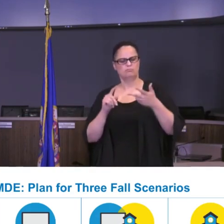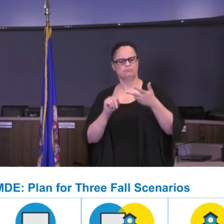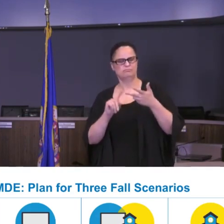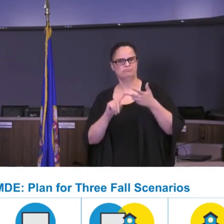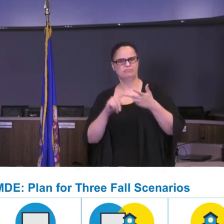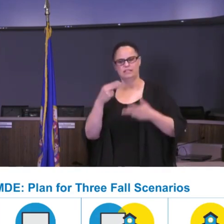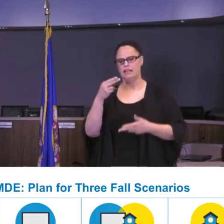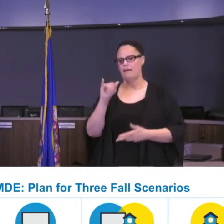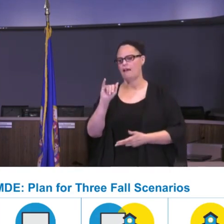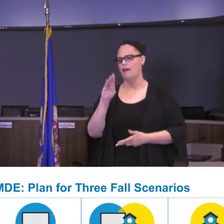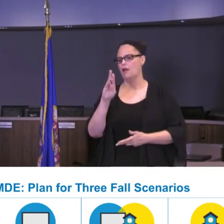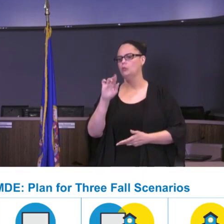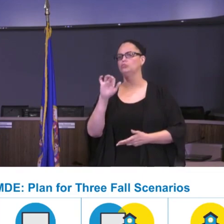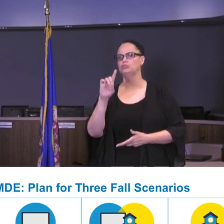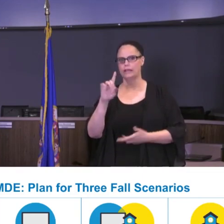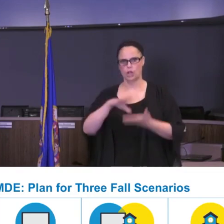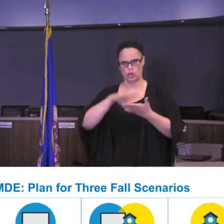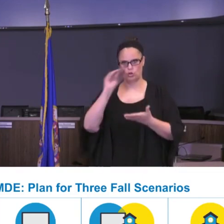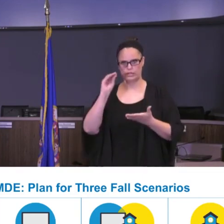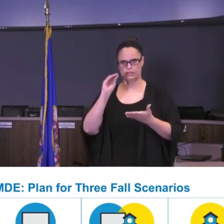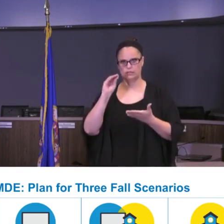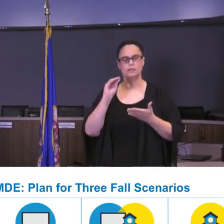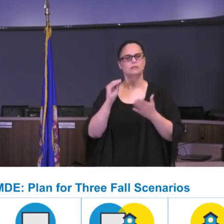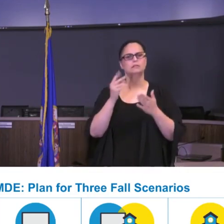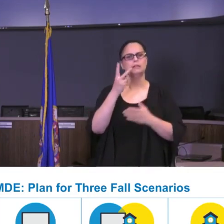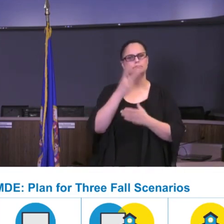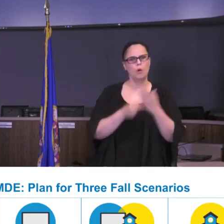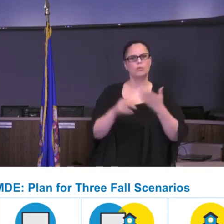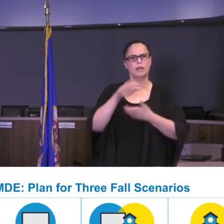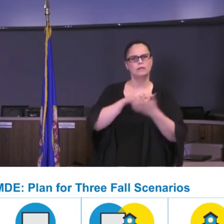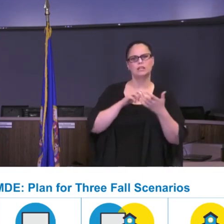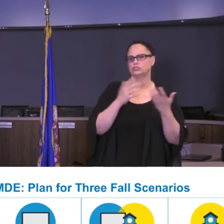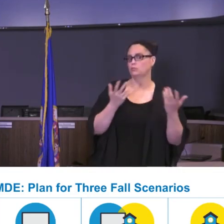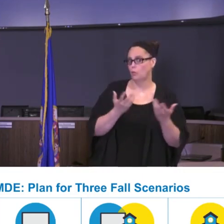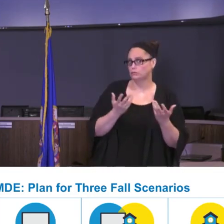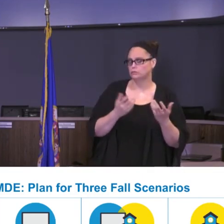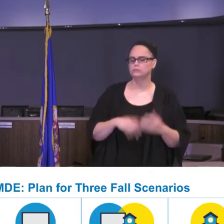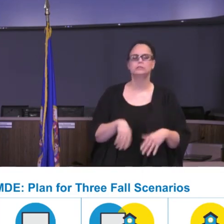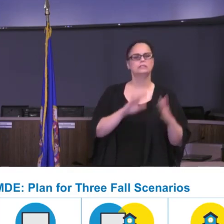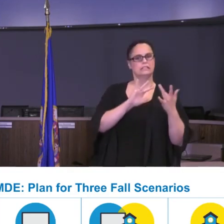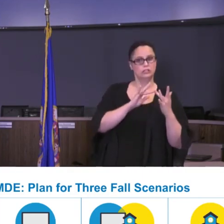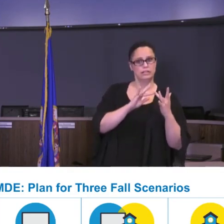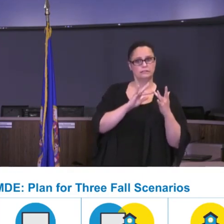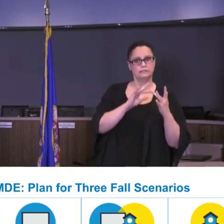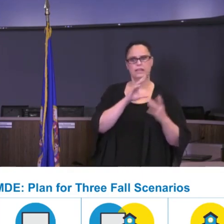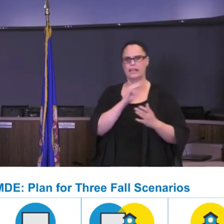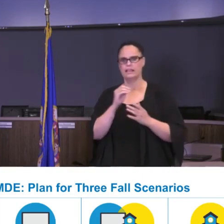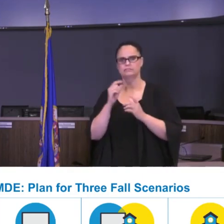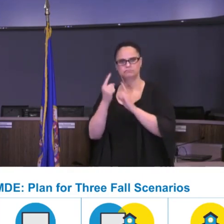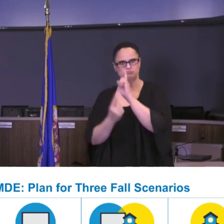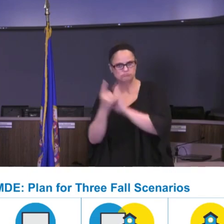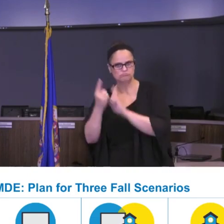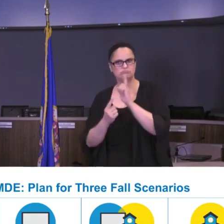where we combine online and face to face instruction and we do it in a way that we can reduce the amount of students